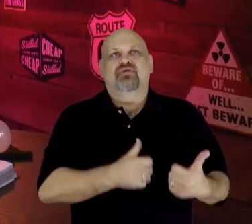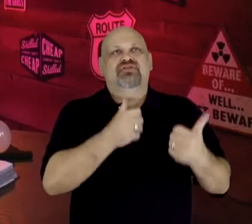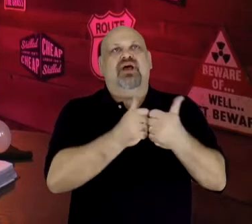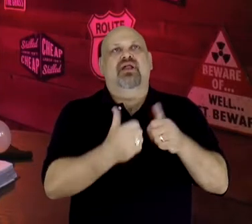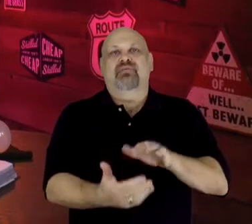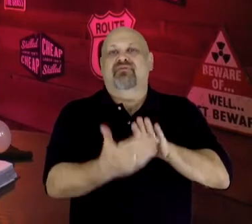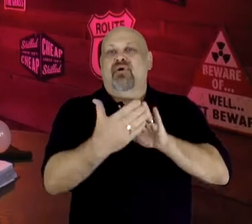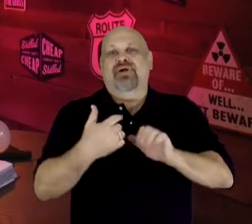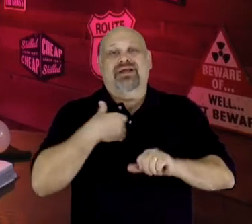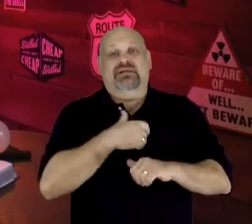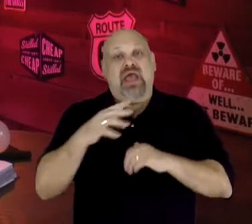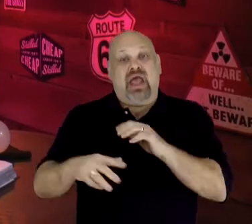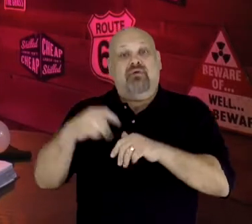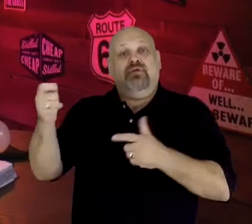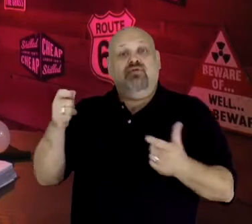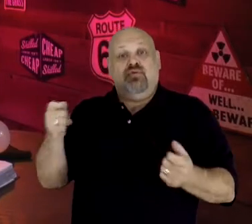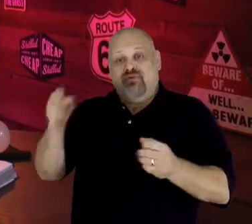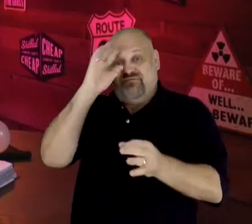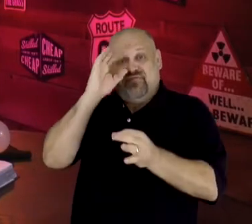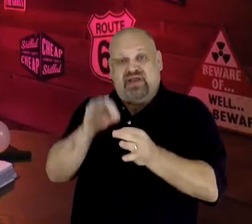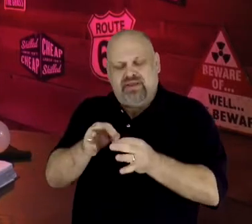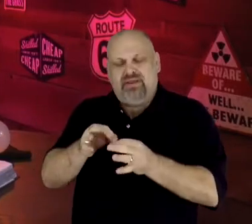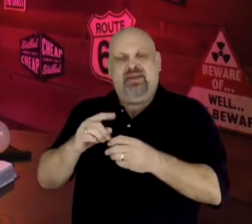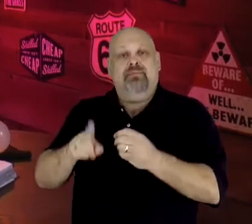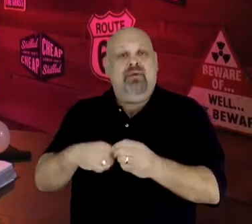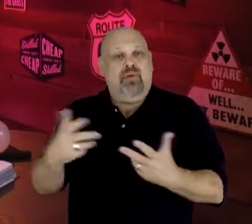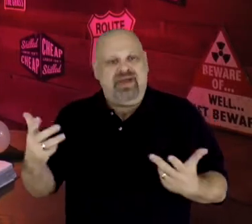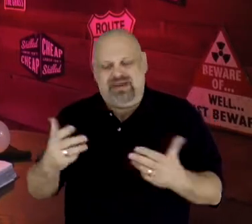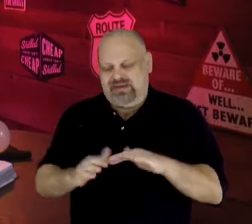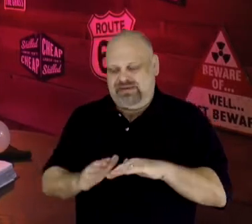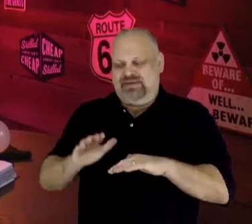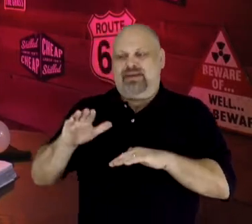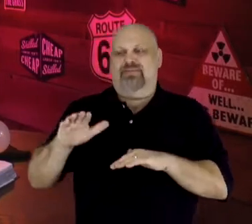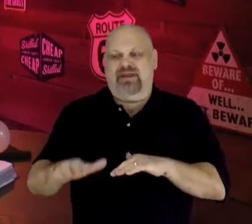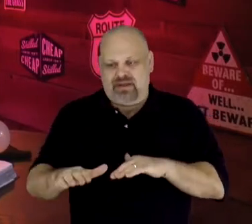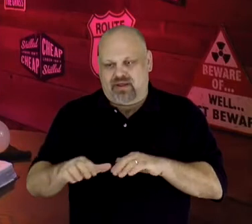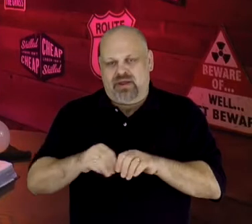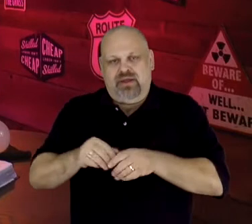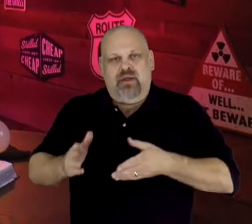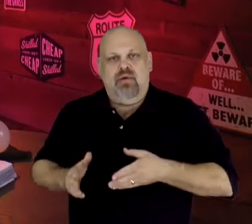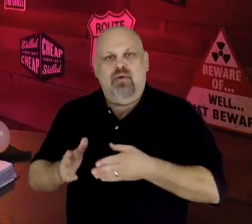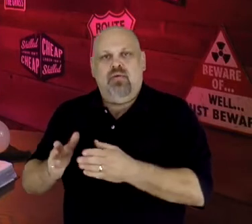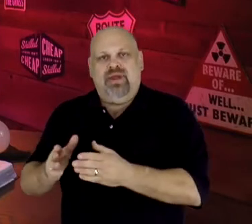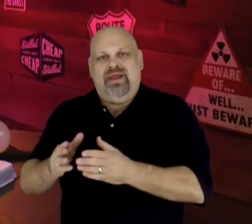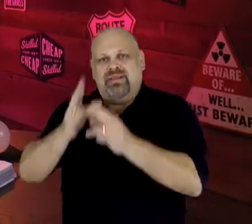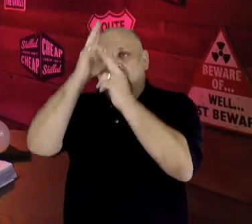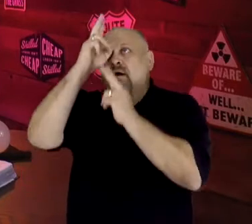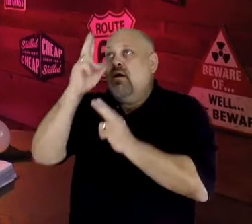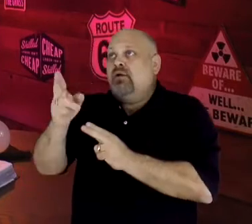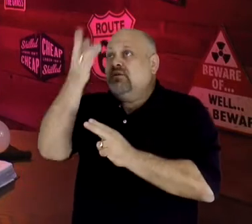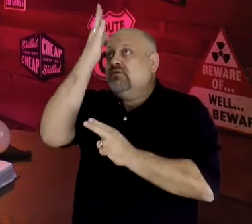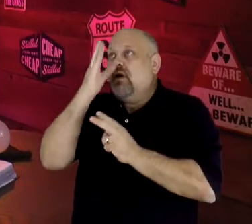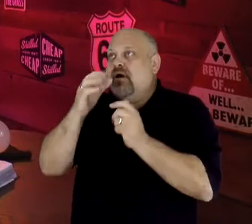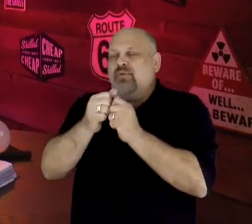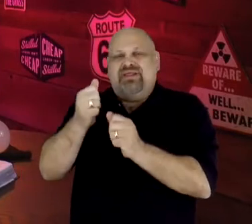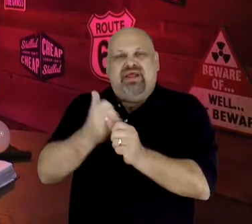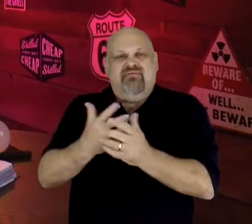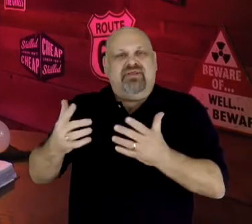Out-of-control faith is about stepping out in a manner that honors God with everything we do,